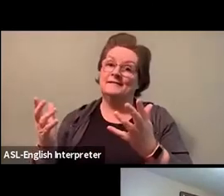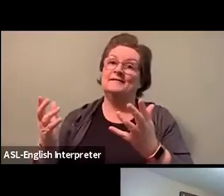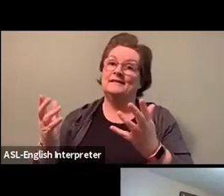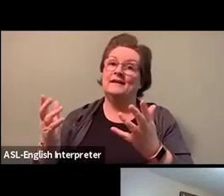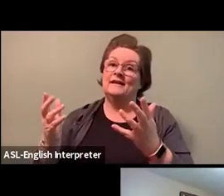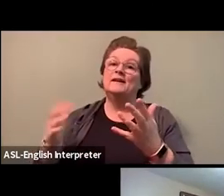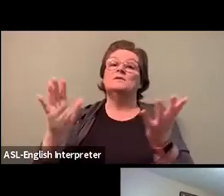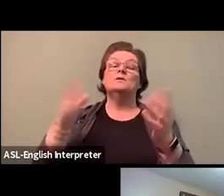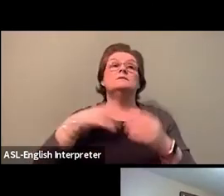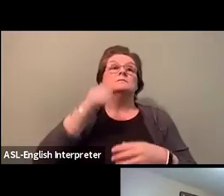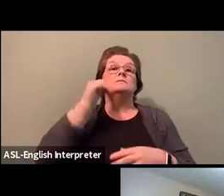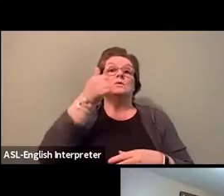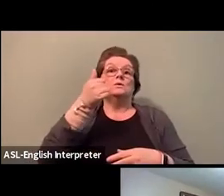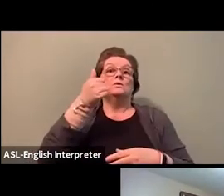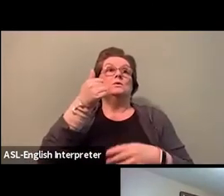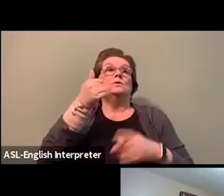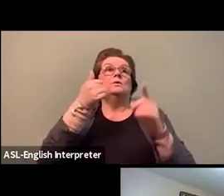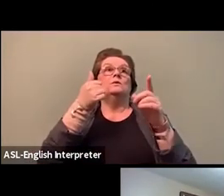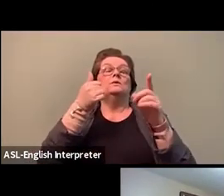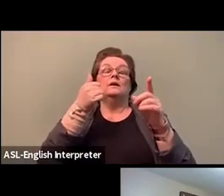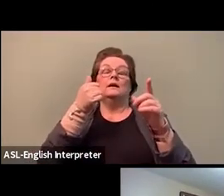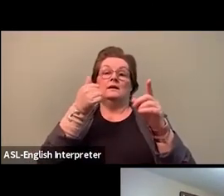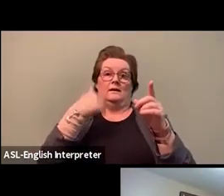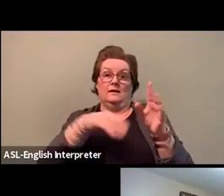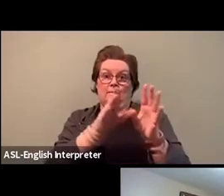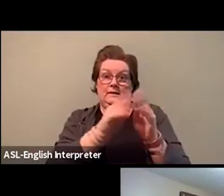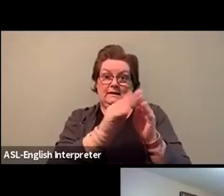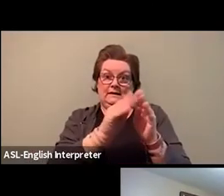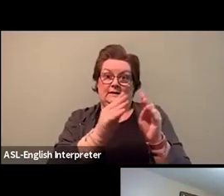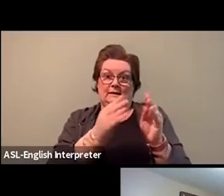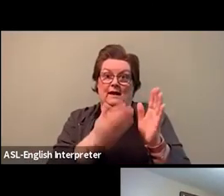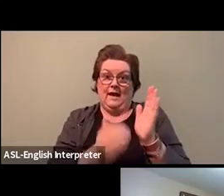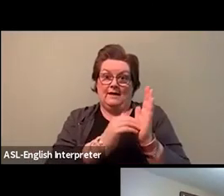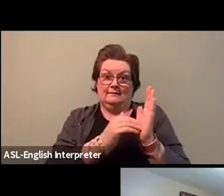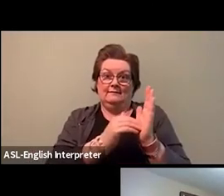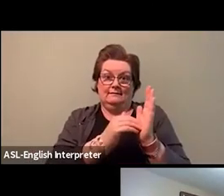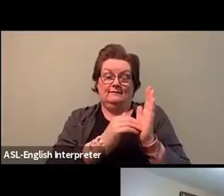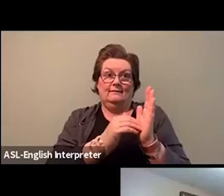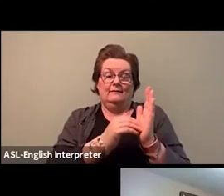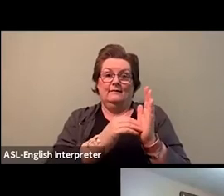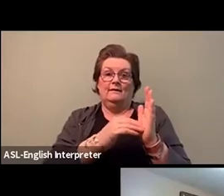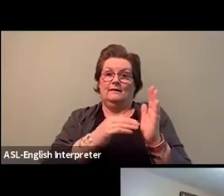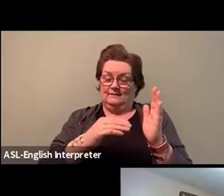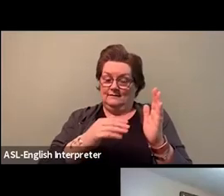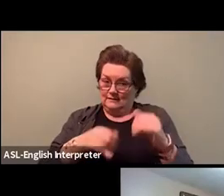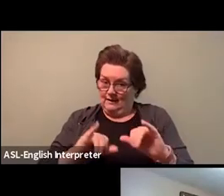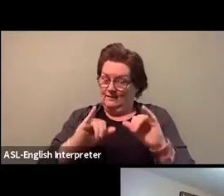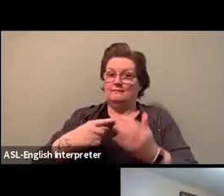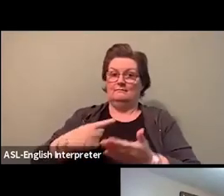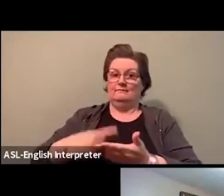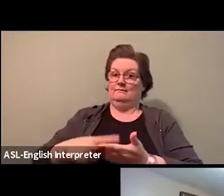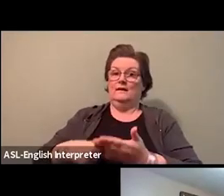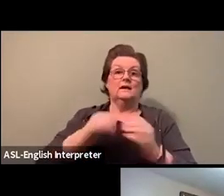to talk about how to this in our workplace. So just to let you know, since this employment equity languages was put